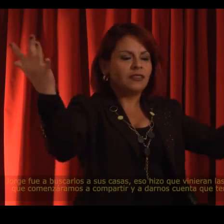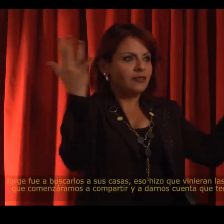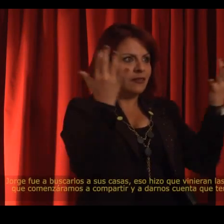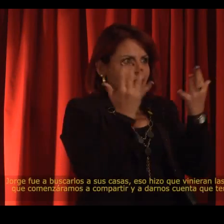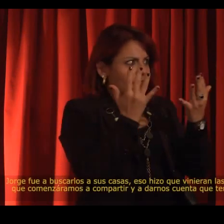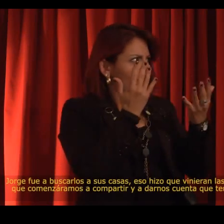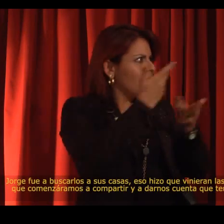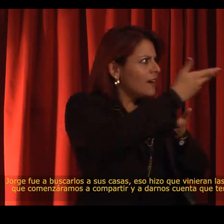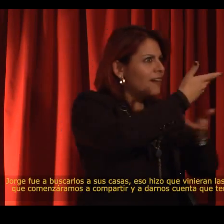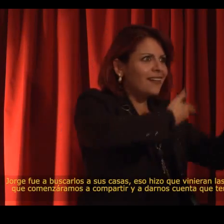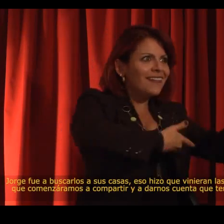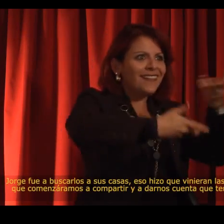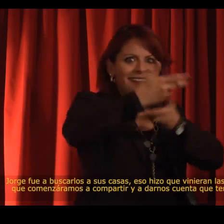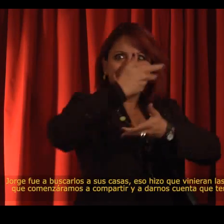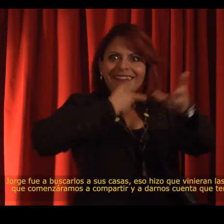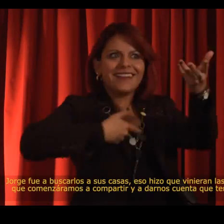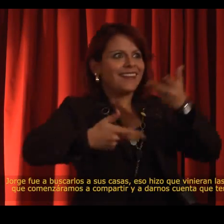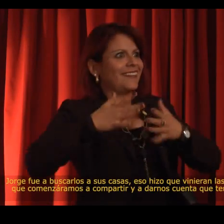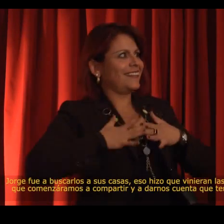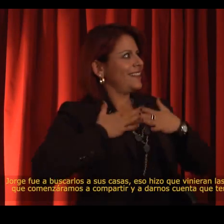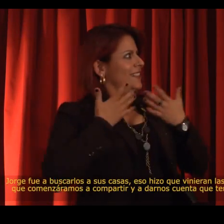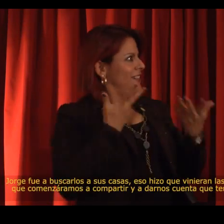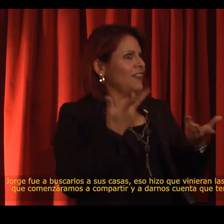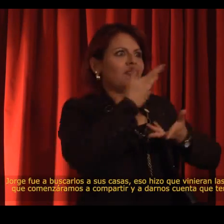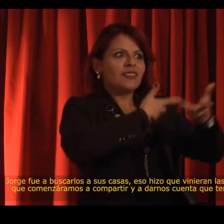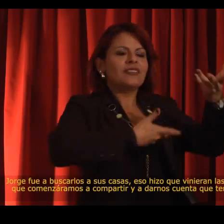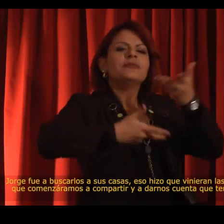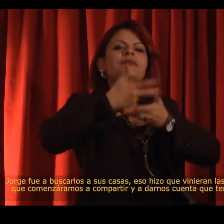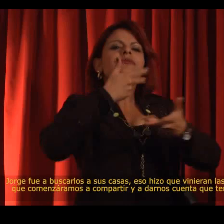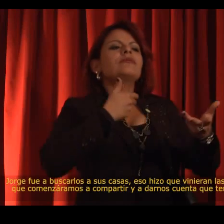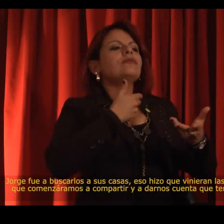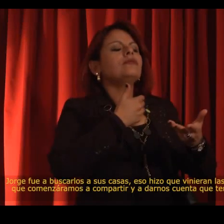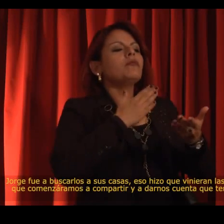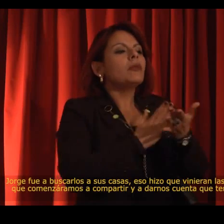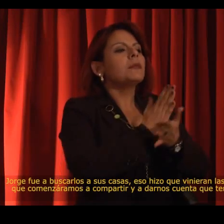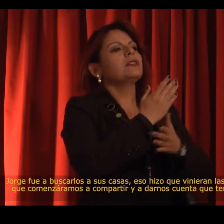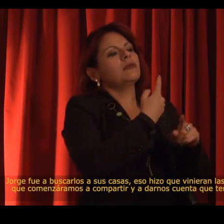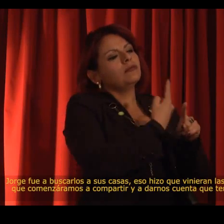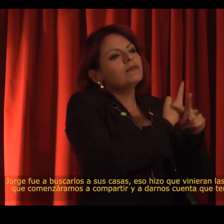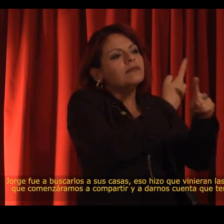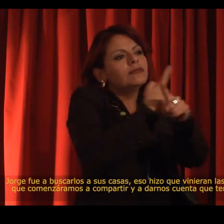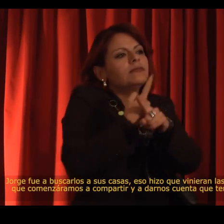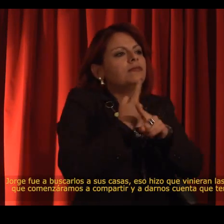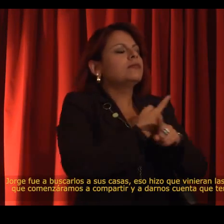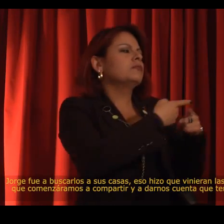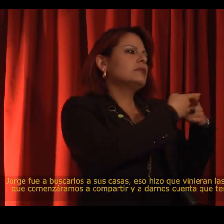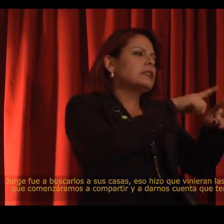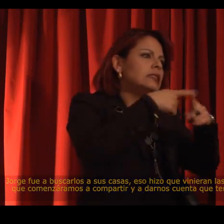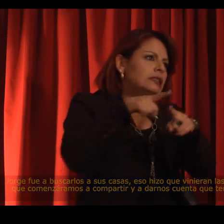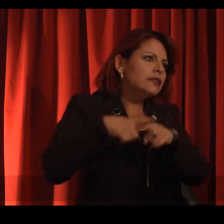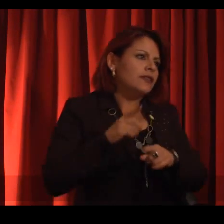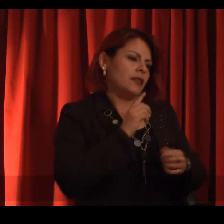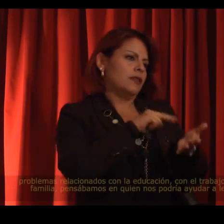Jorge went to find them in their houses. He got all of the deaf people together and we began to socialize.